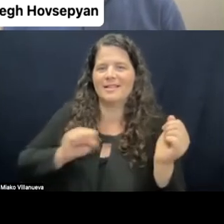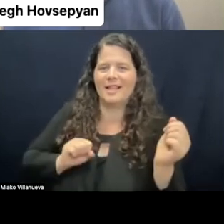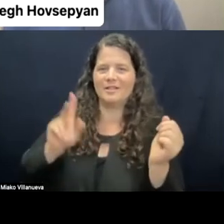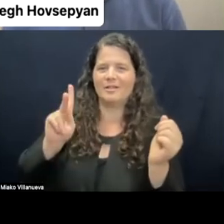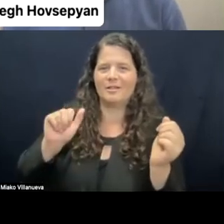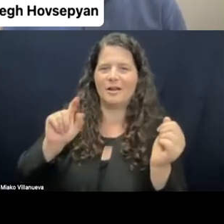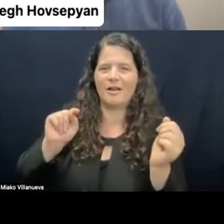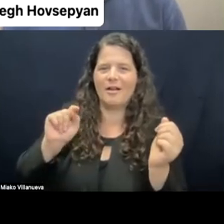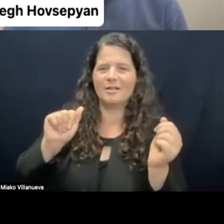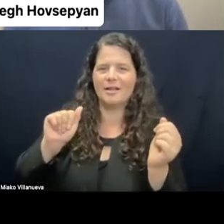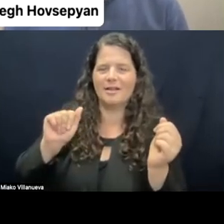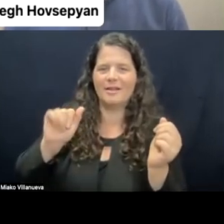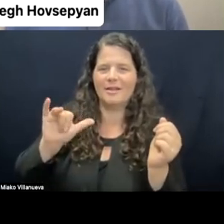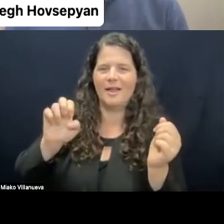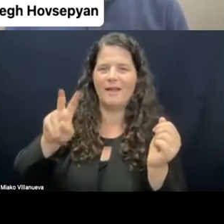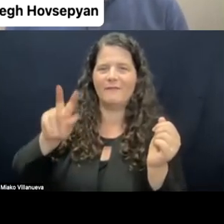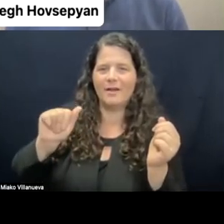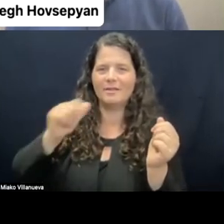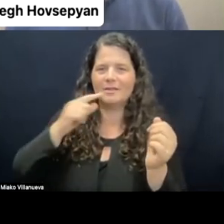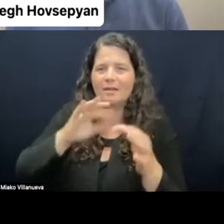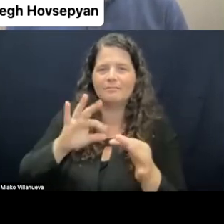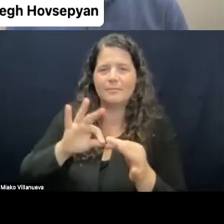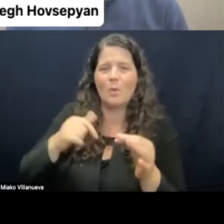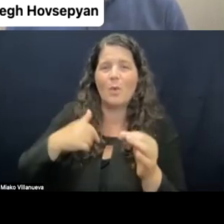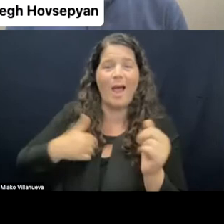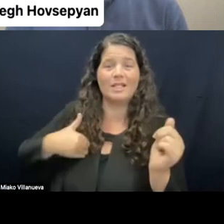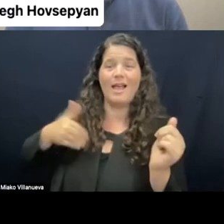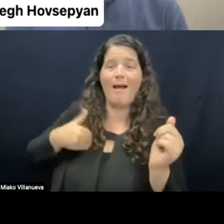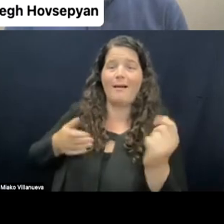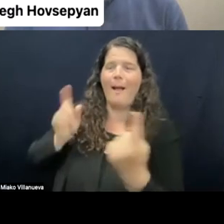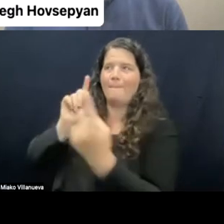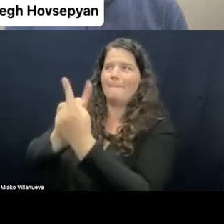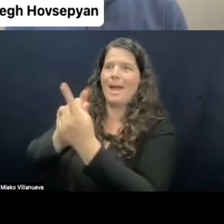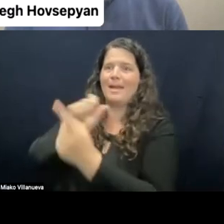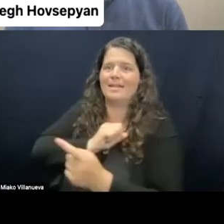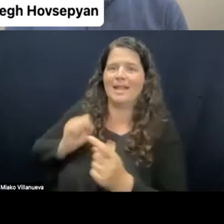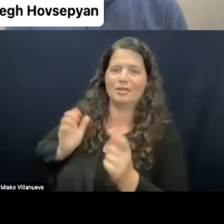I met a senator. She was an old woman.